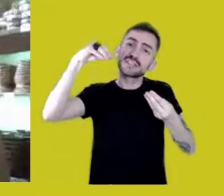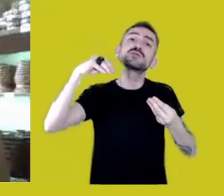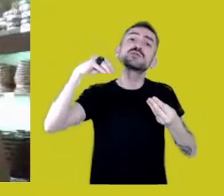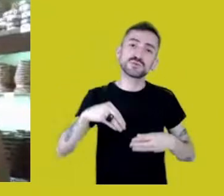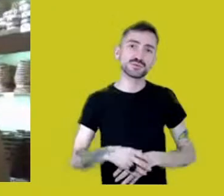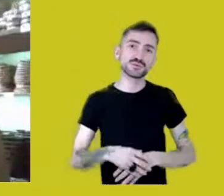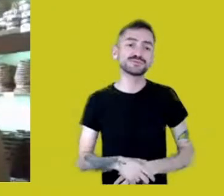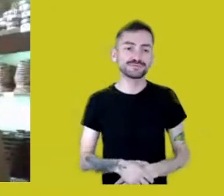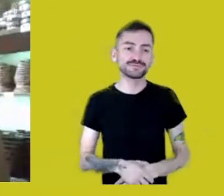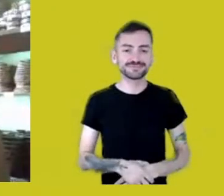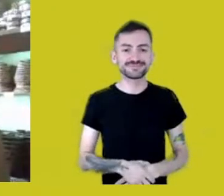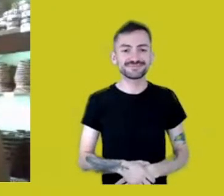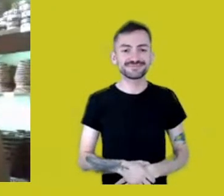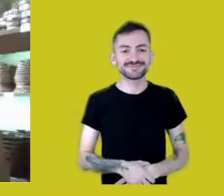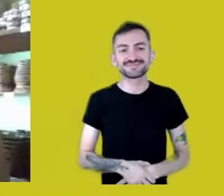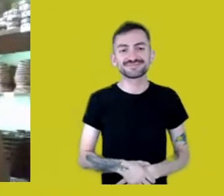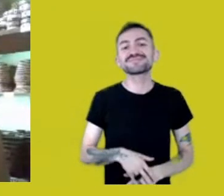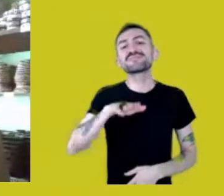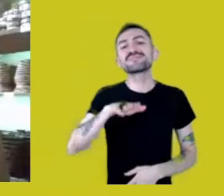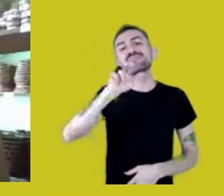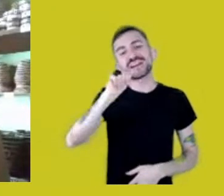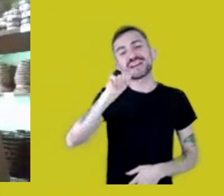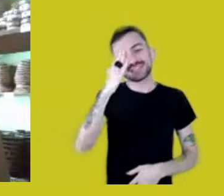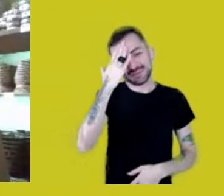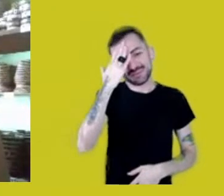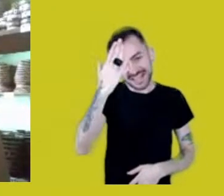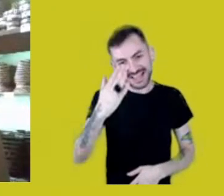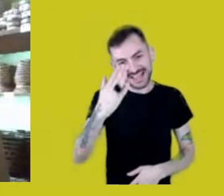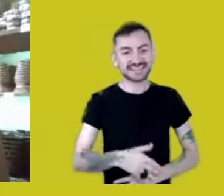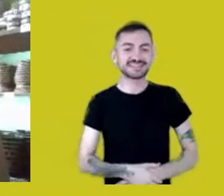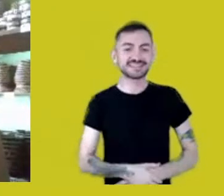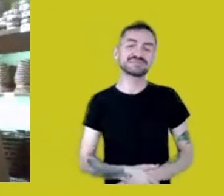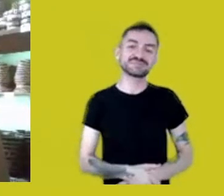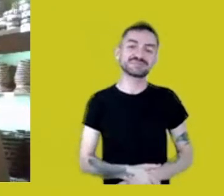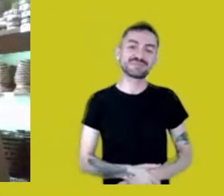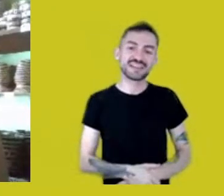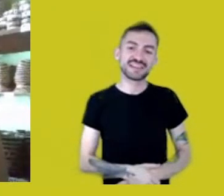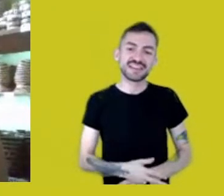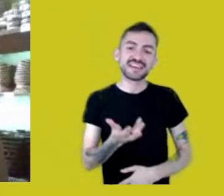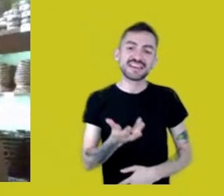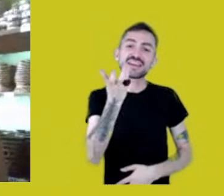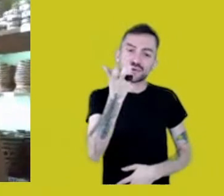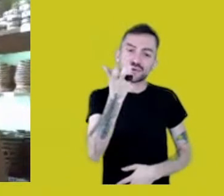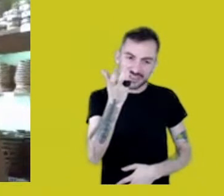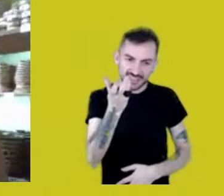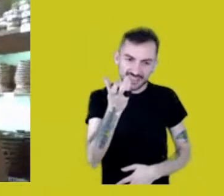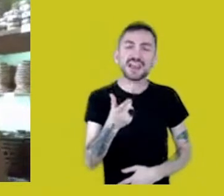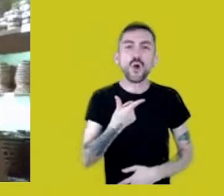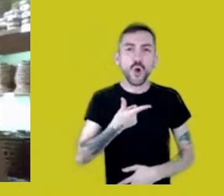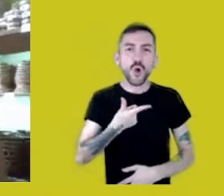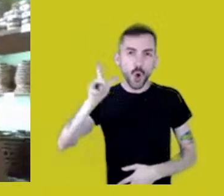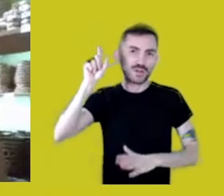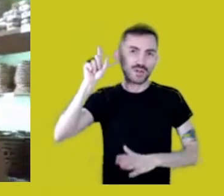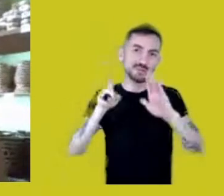Thank you, Márcia. I’d like to add one question, because it was asked directly to Fernanda,